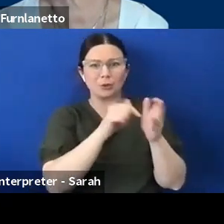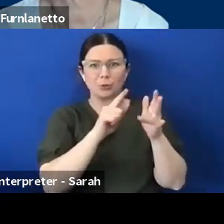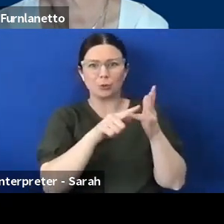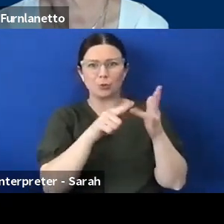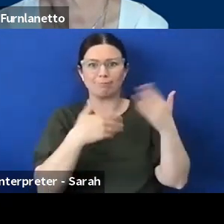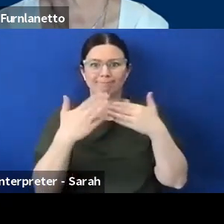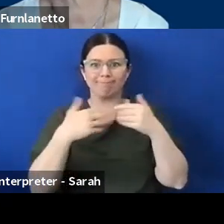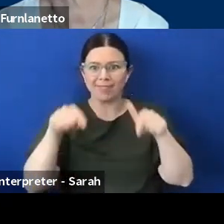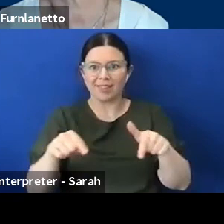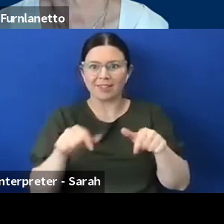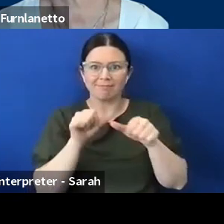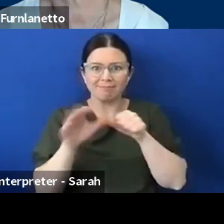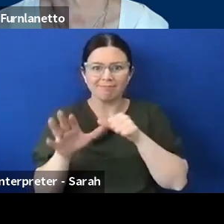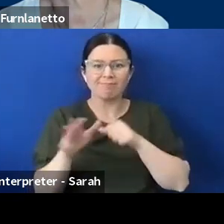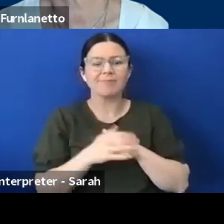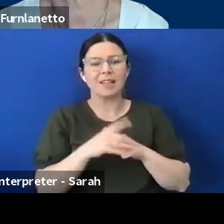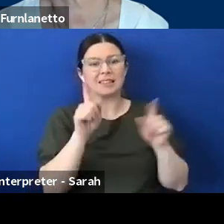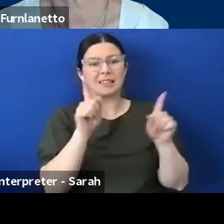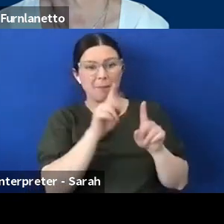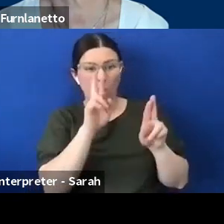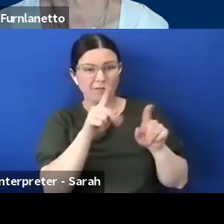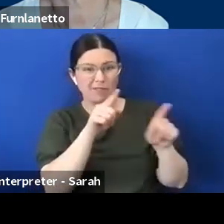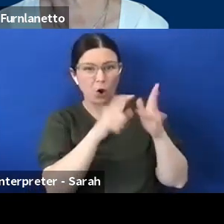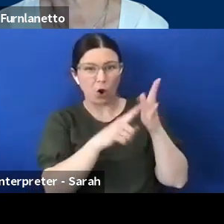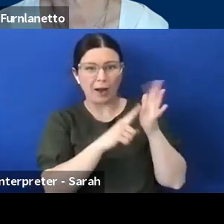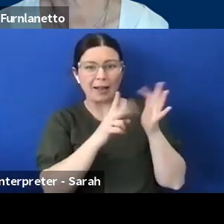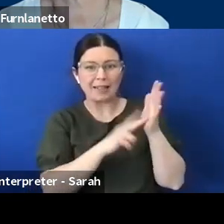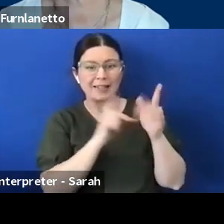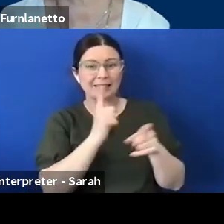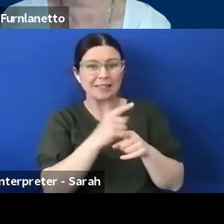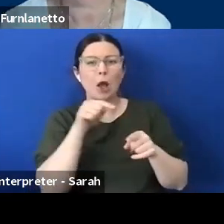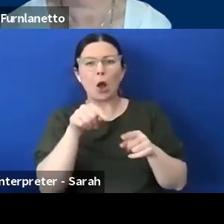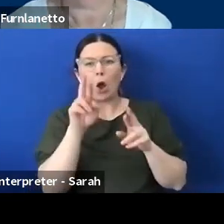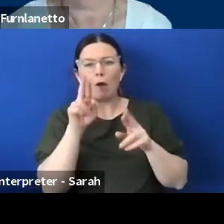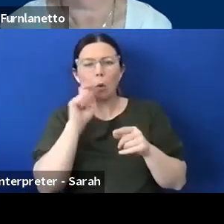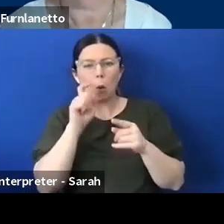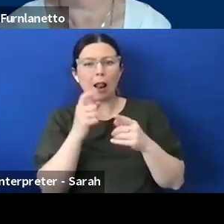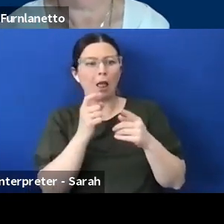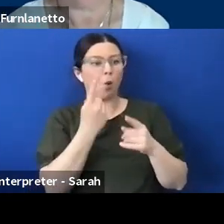as Colleen said we can continue these discussions it's not a one-off. In closing, very quickly I'd